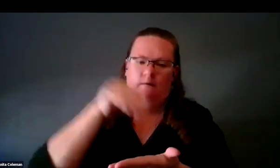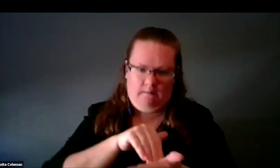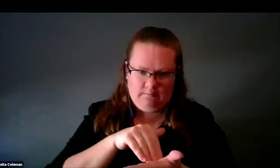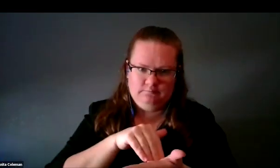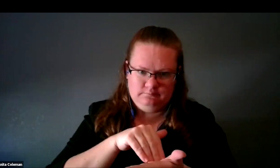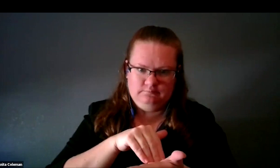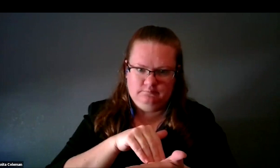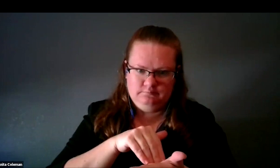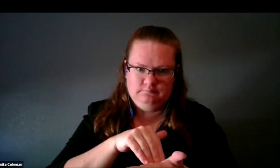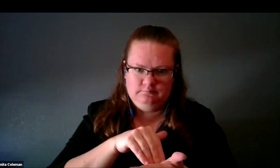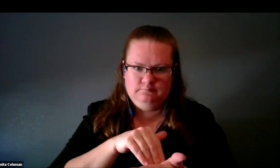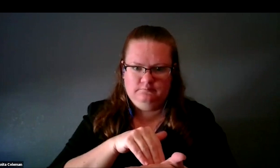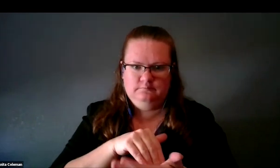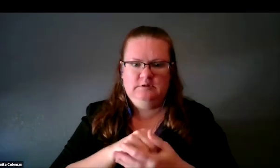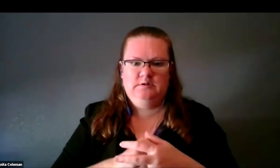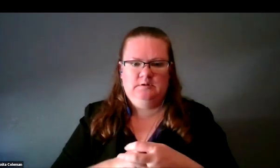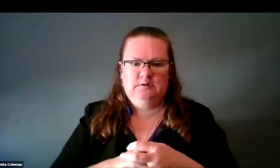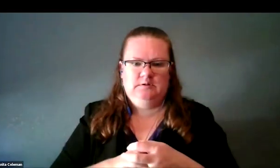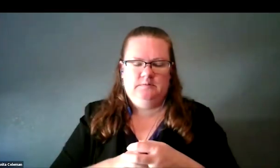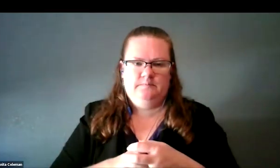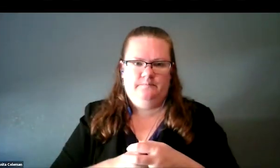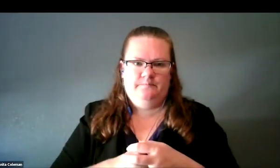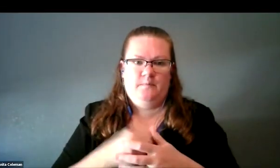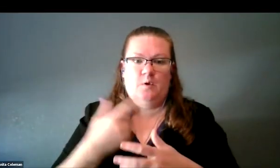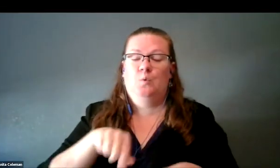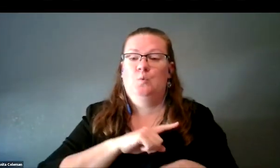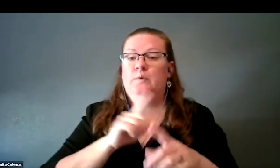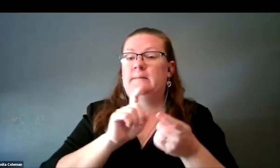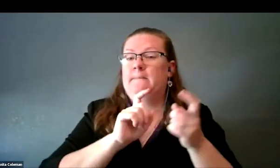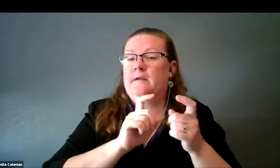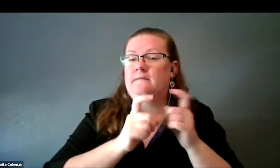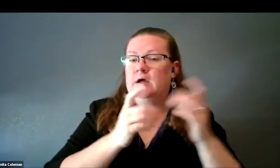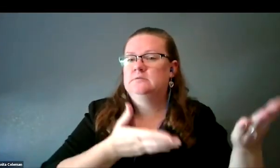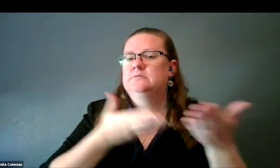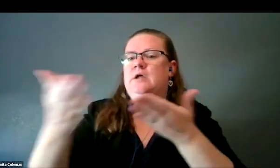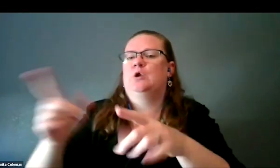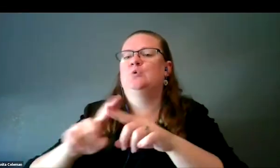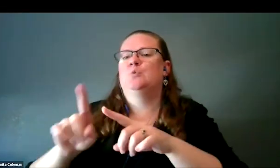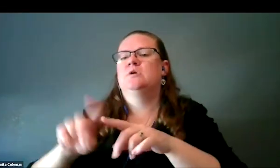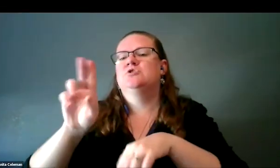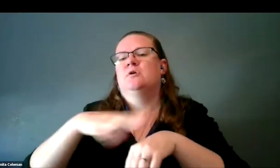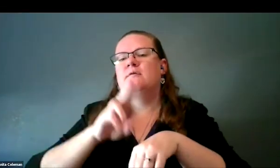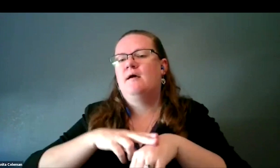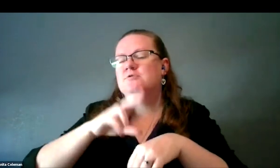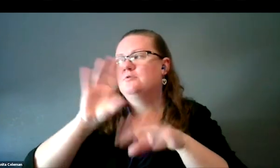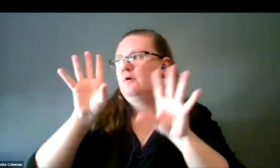We modified the textures, we took them to National Federation of the Blind conferences, again, Maryland School for the Blind,